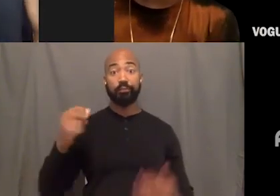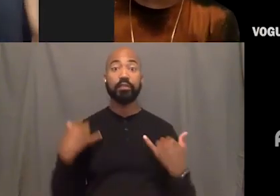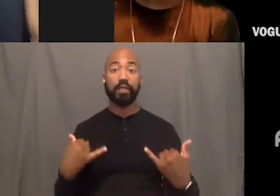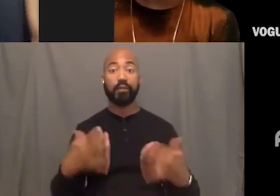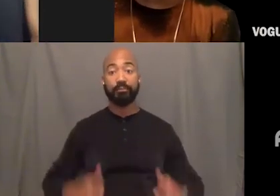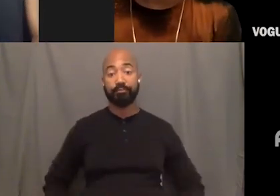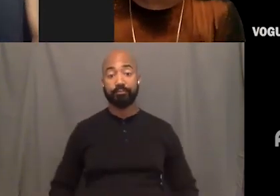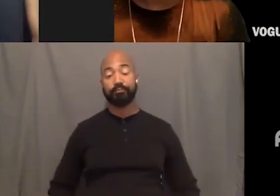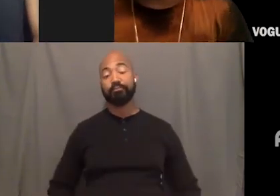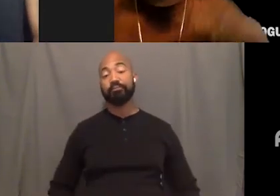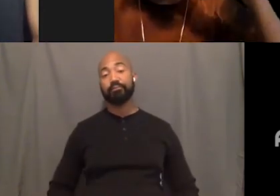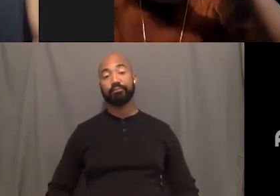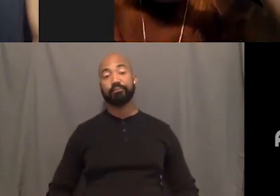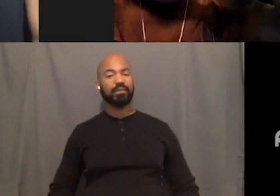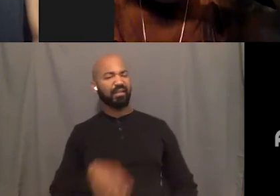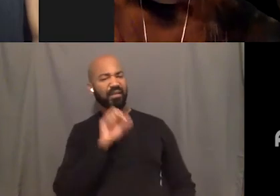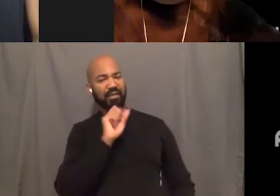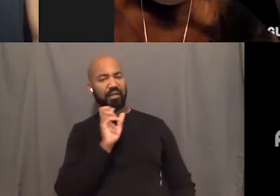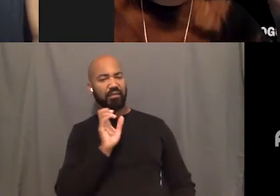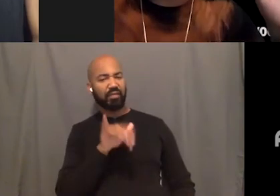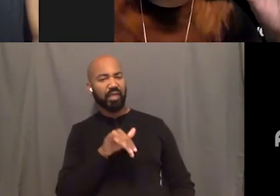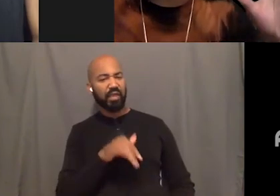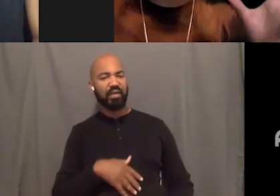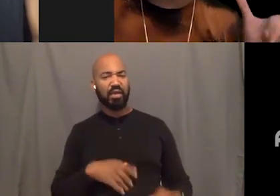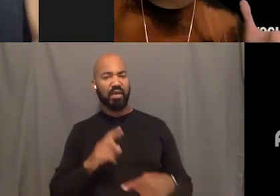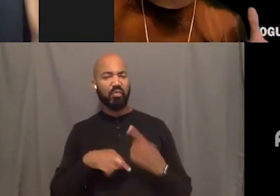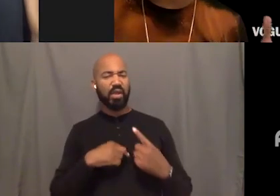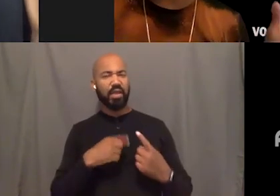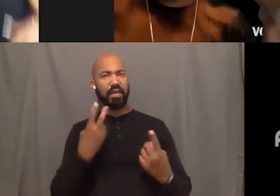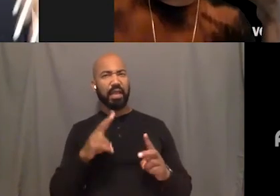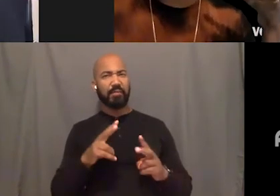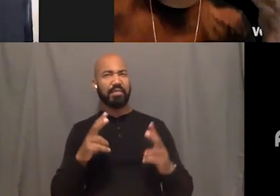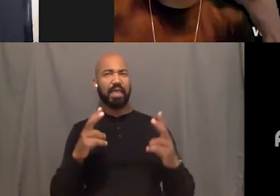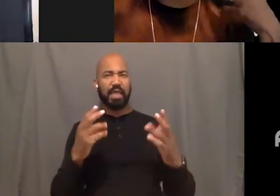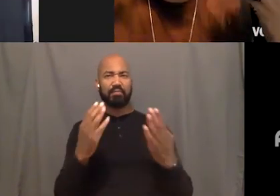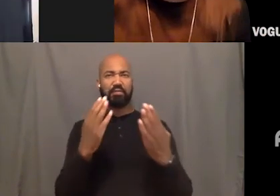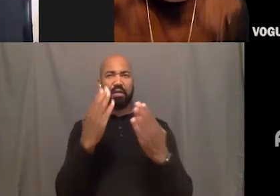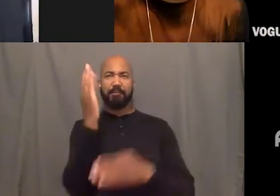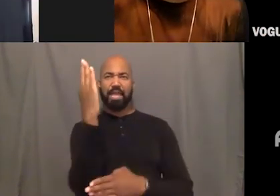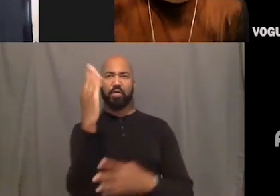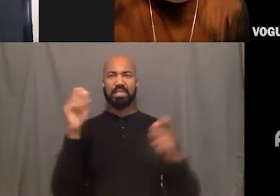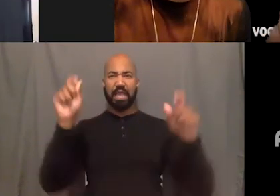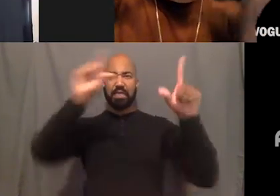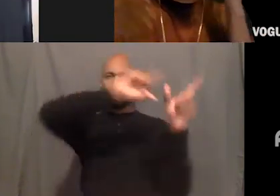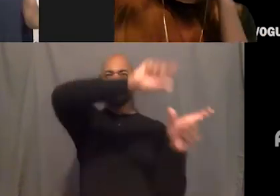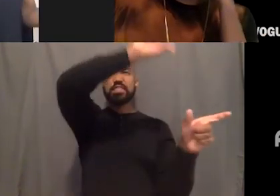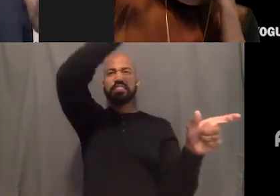Oh I love that. And I can just see, I bet this one, this like mirror is like lit. Oh yeah. I do have a mirror with lights.